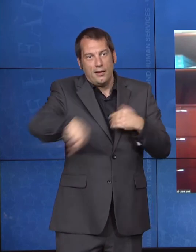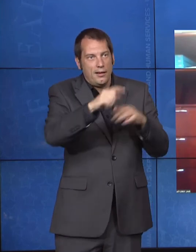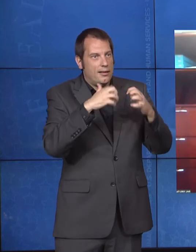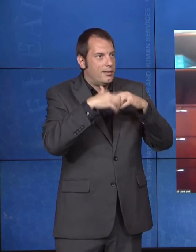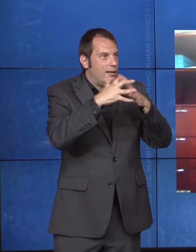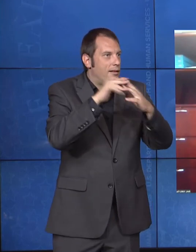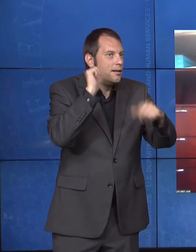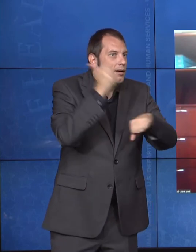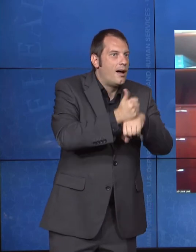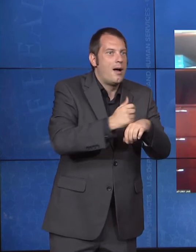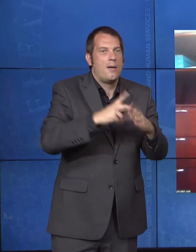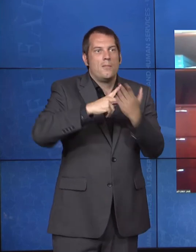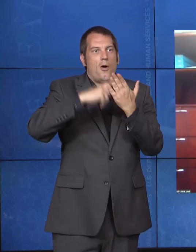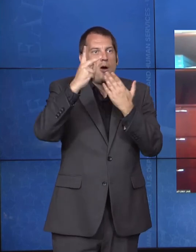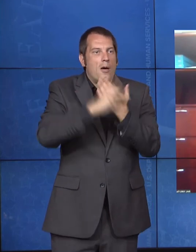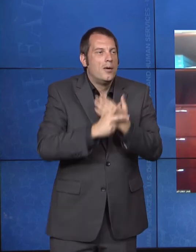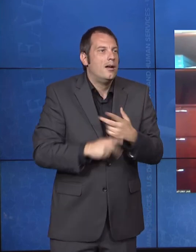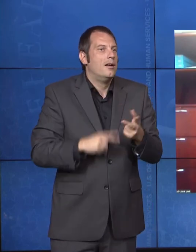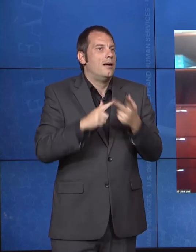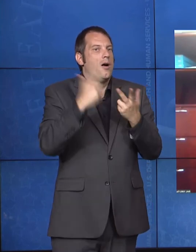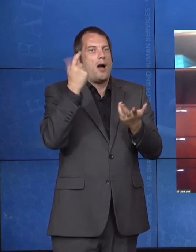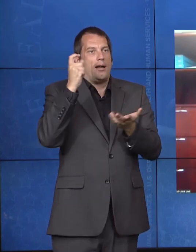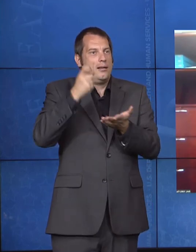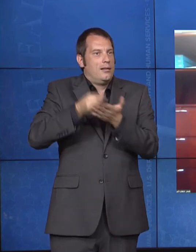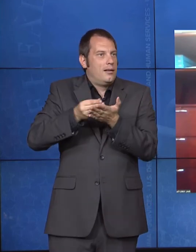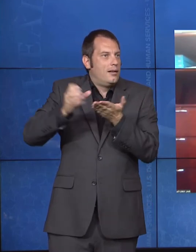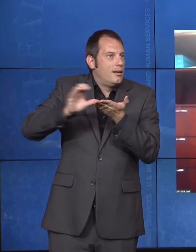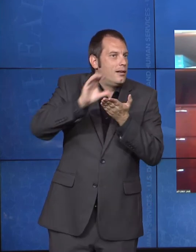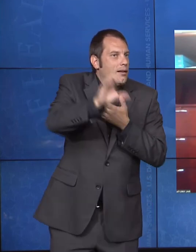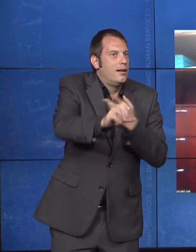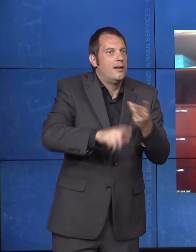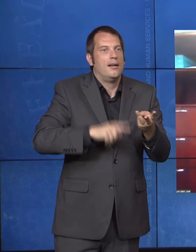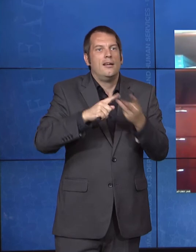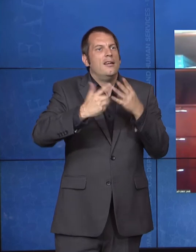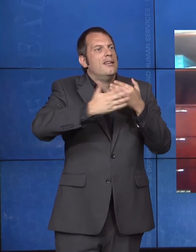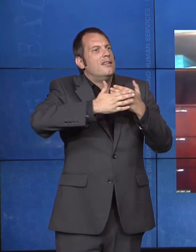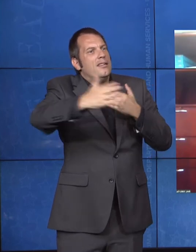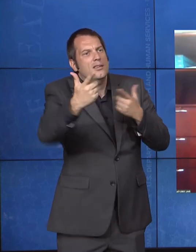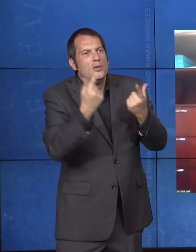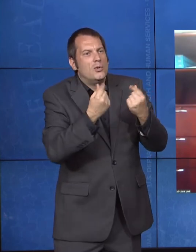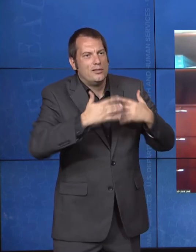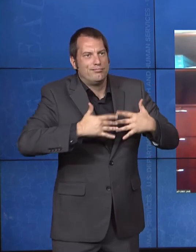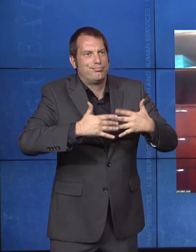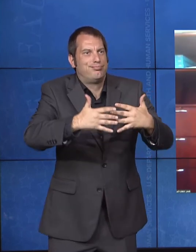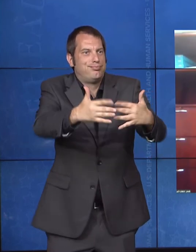upstream, and help keep individuals in the community for longer help -- design services